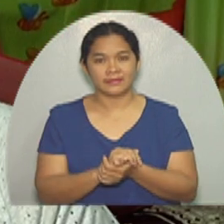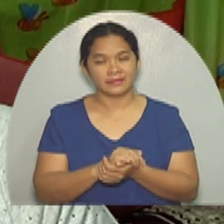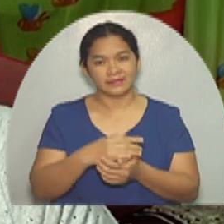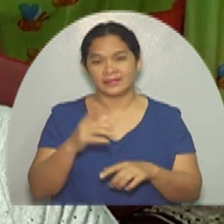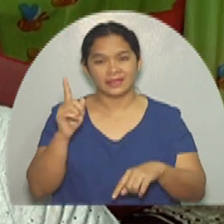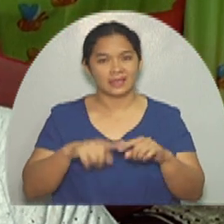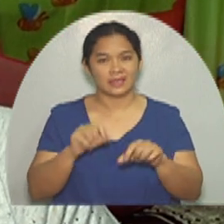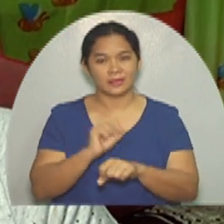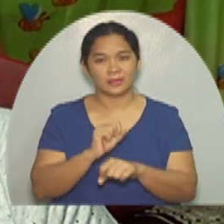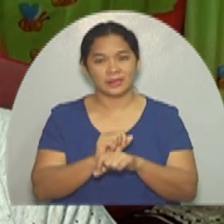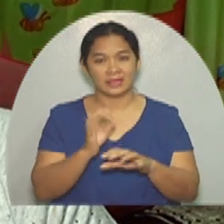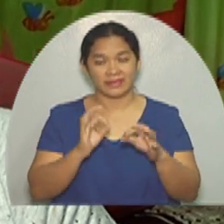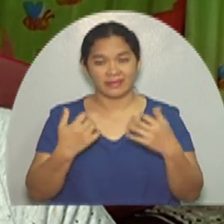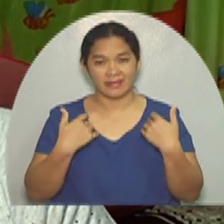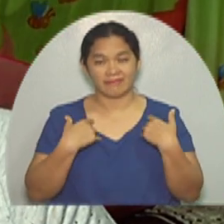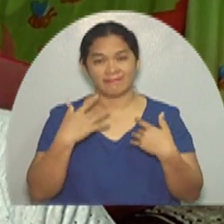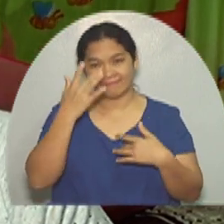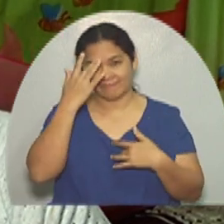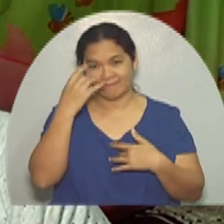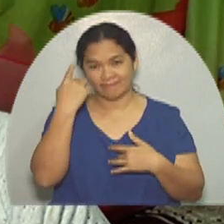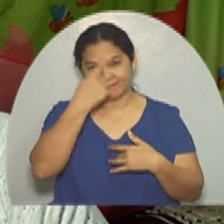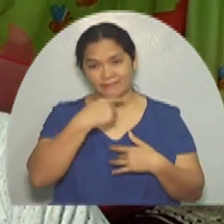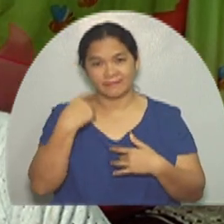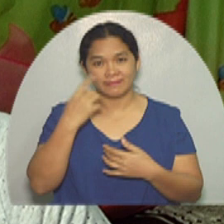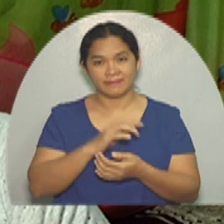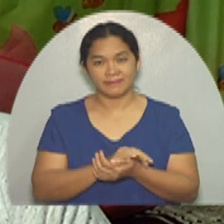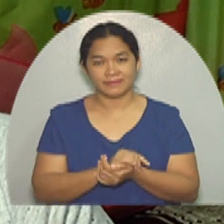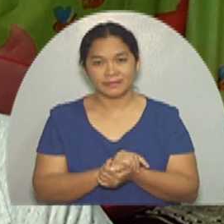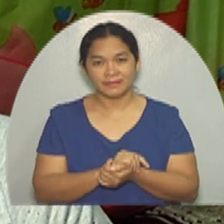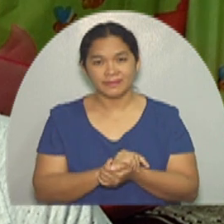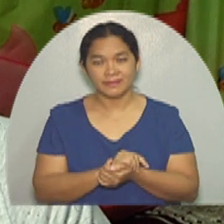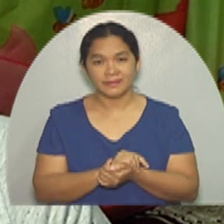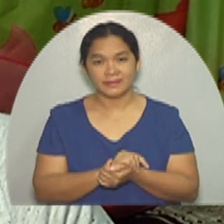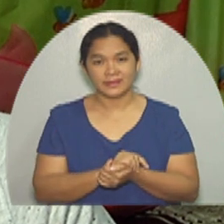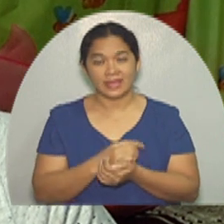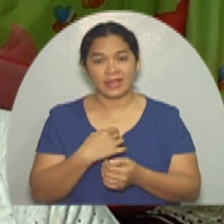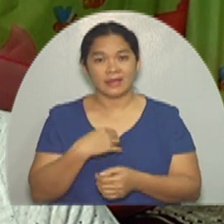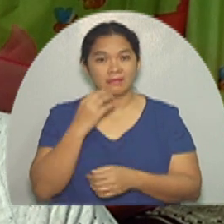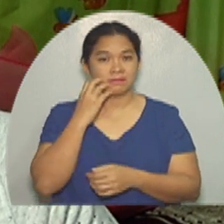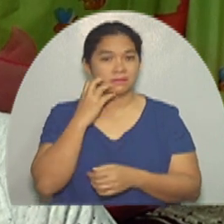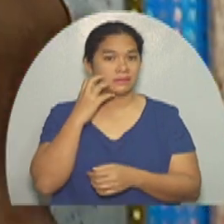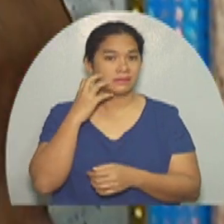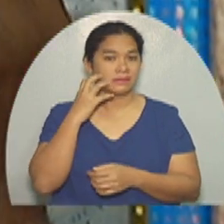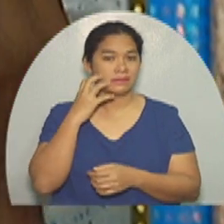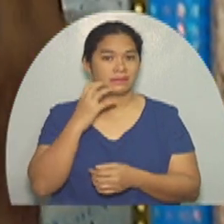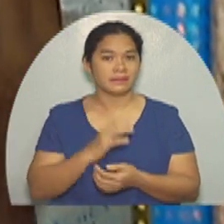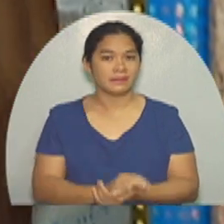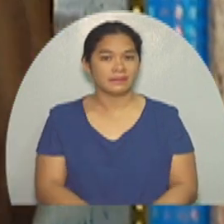I can’t work because of this bump in my cheek,